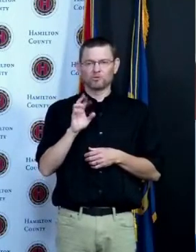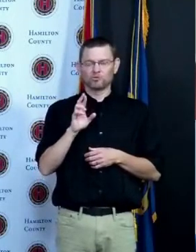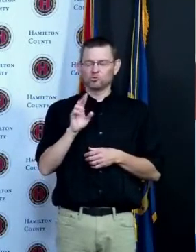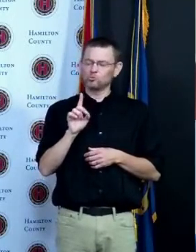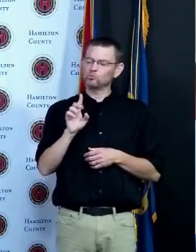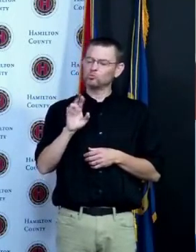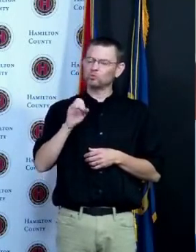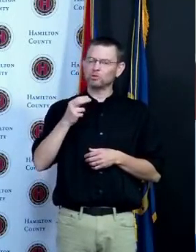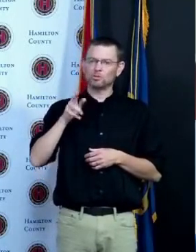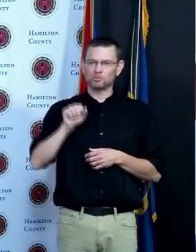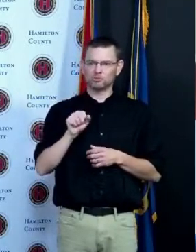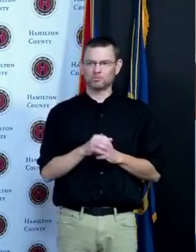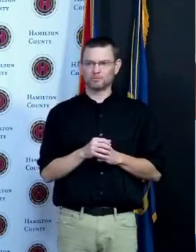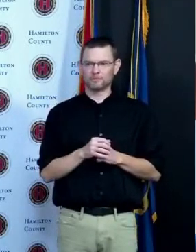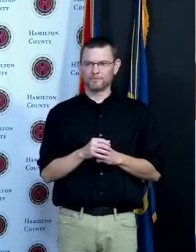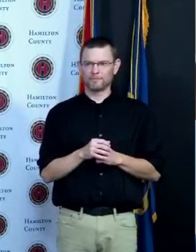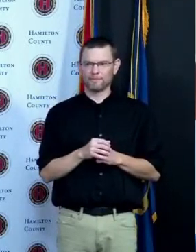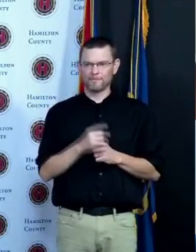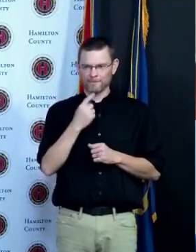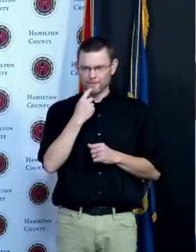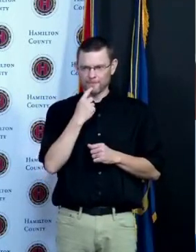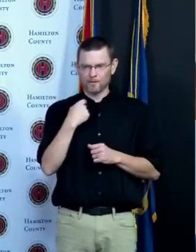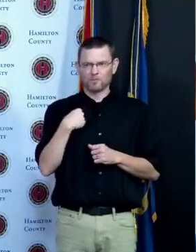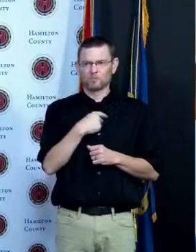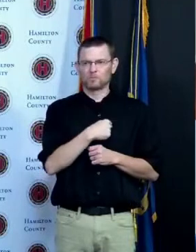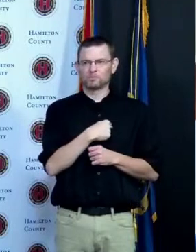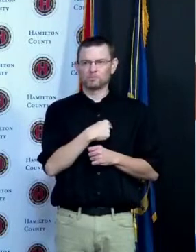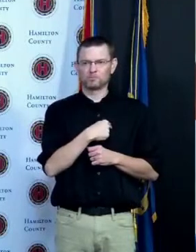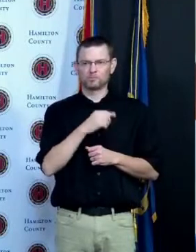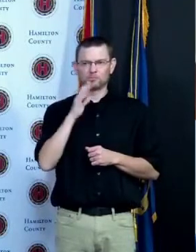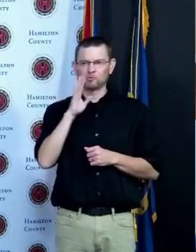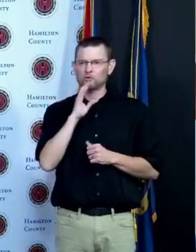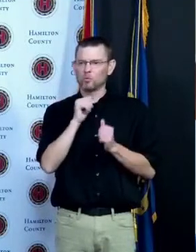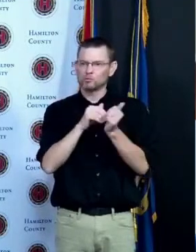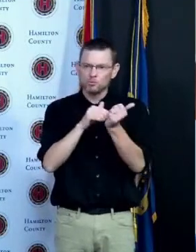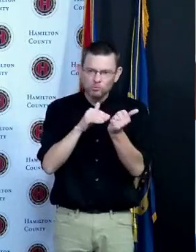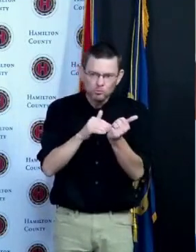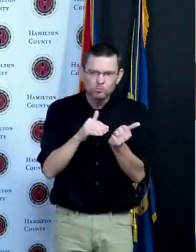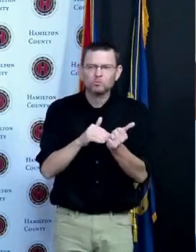more trusted spot for me to take my child than my own pediatrician so we're working many different